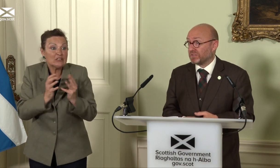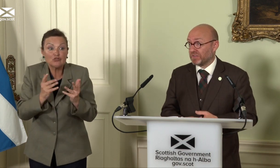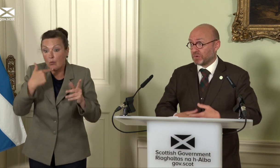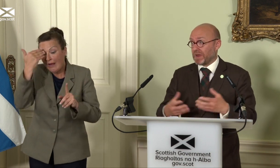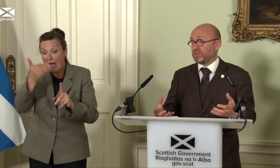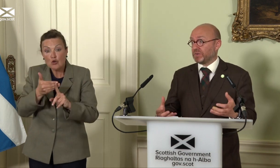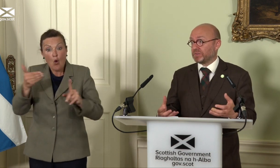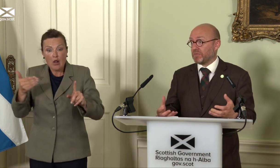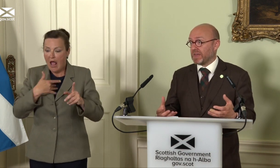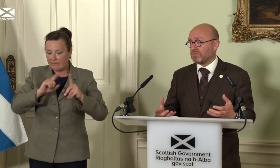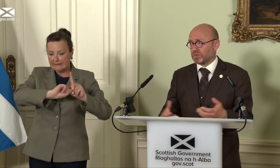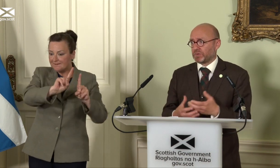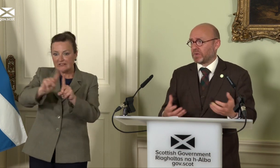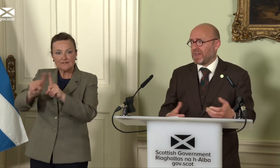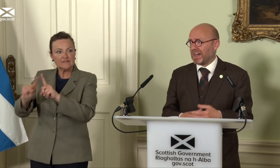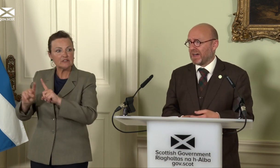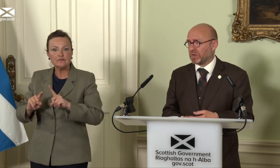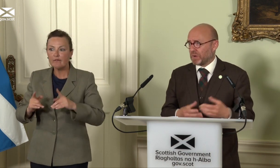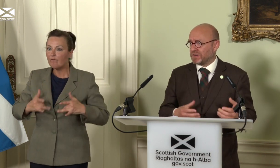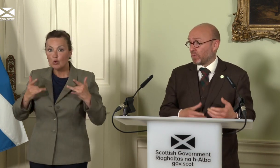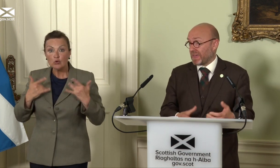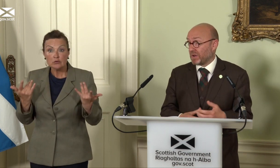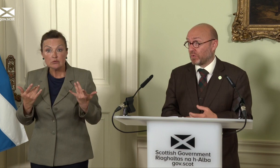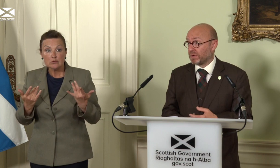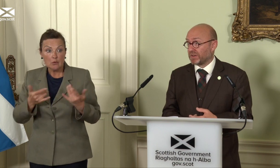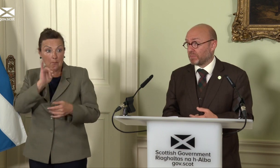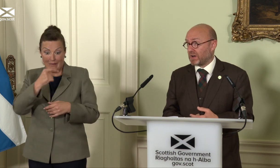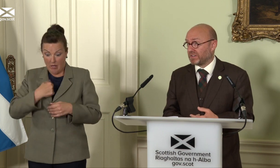there’s a range of views out there, not just between and within our own political parties,